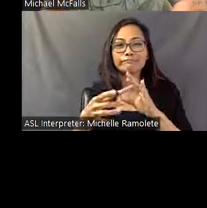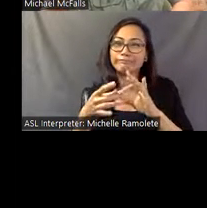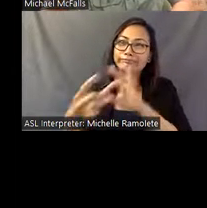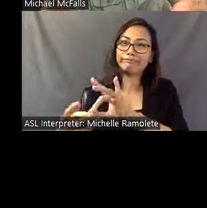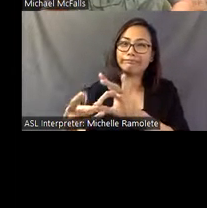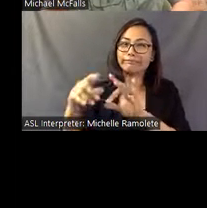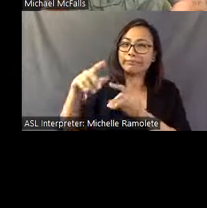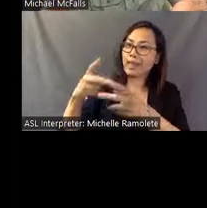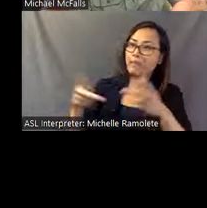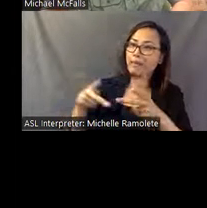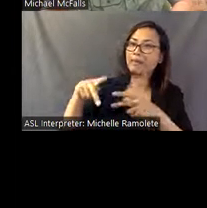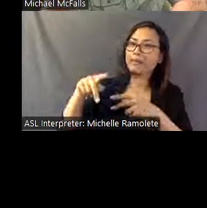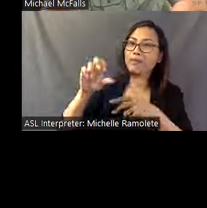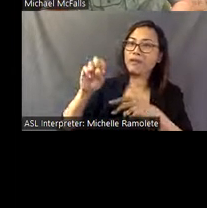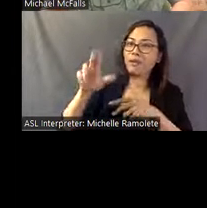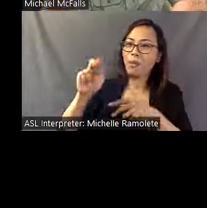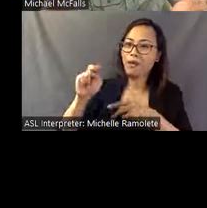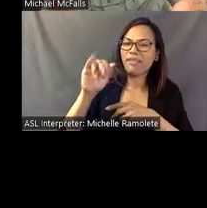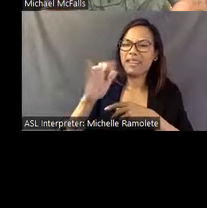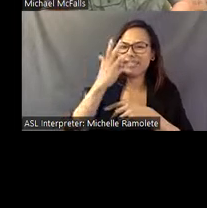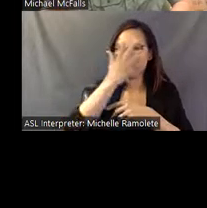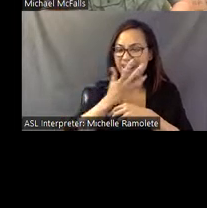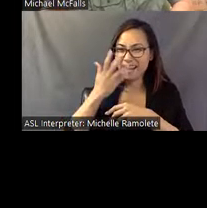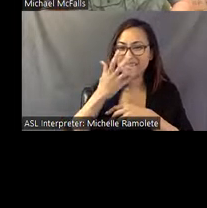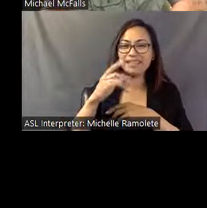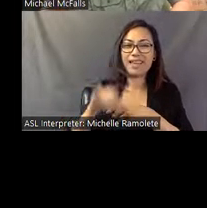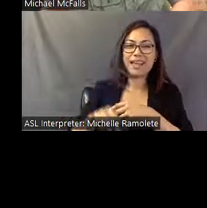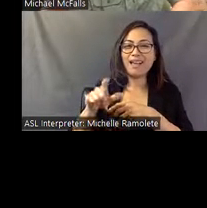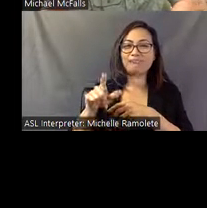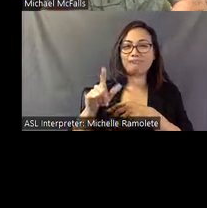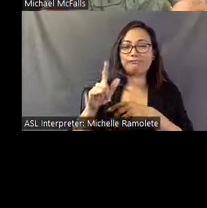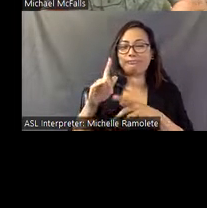These images of this space, these kind of perspective images; they're the only thing